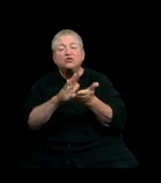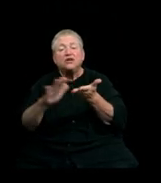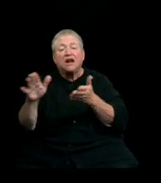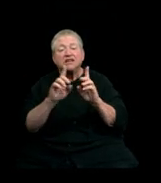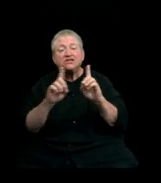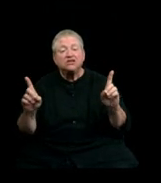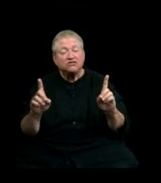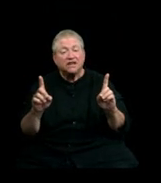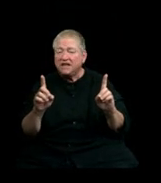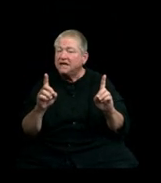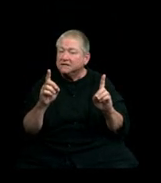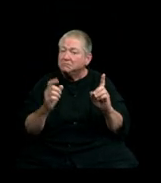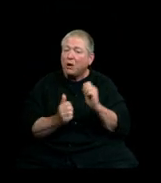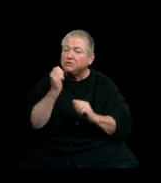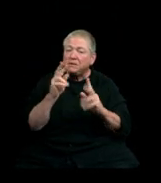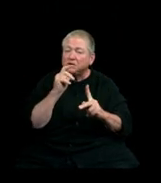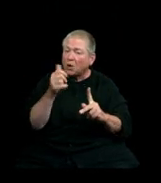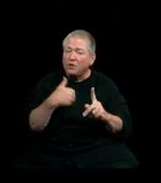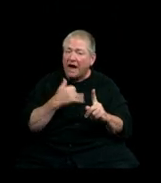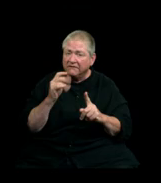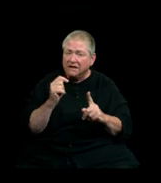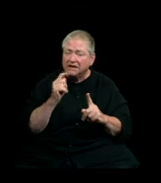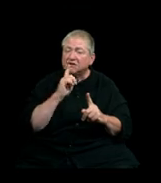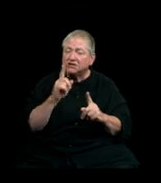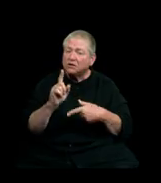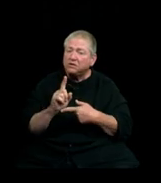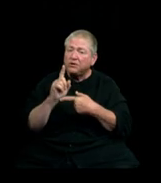in the world don't have, and so it's a privilege and a power even.